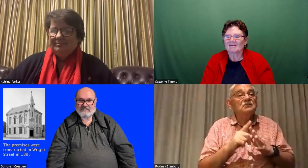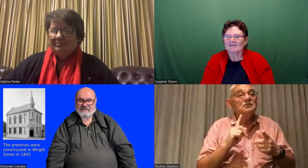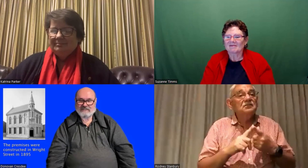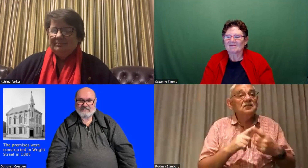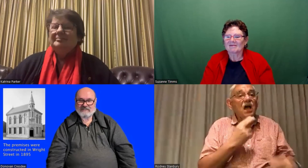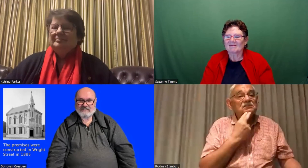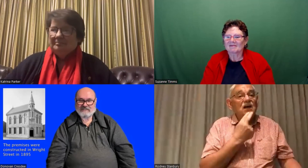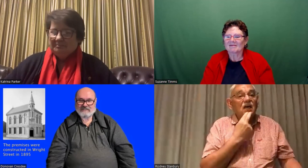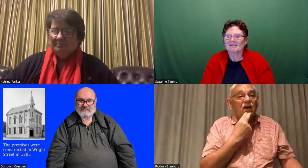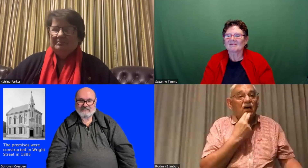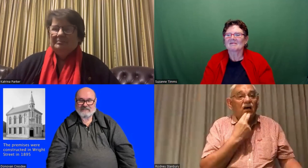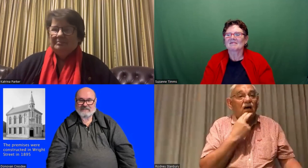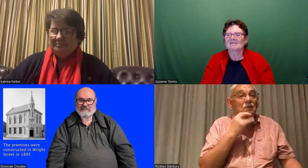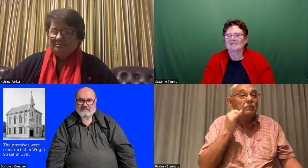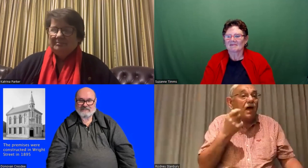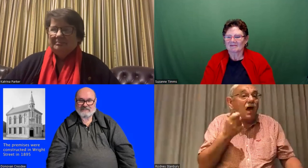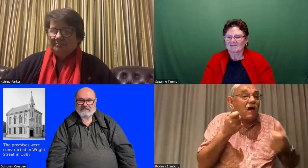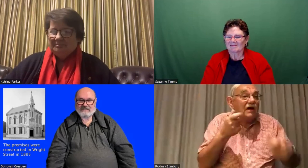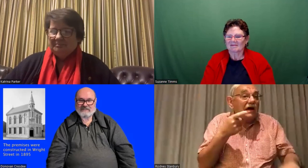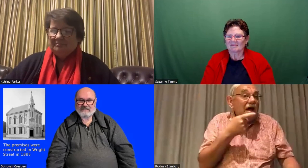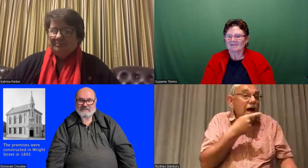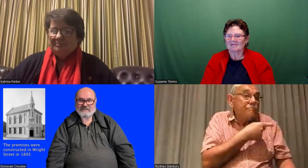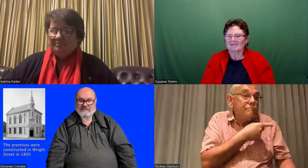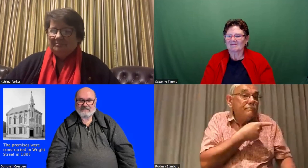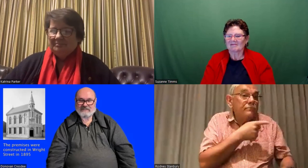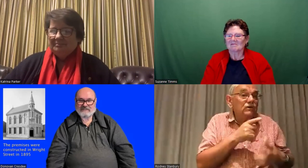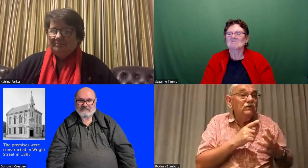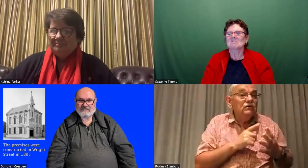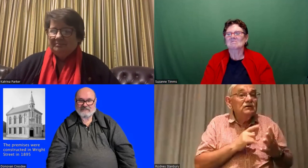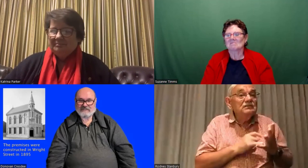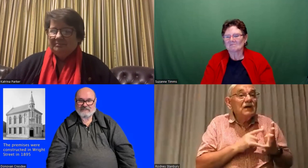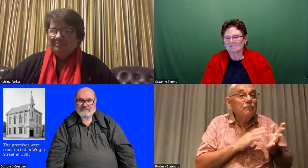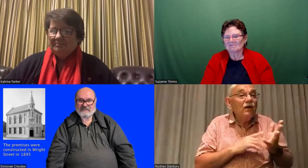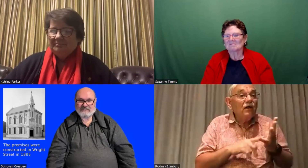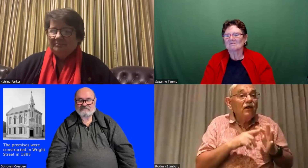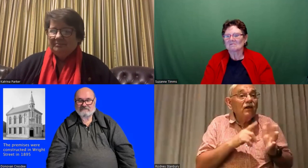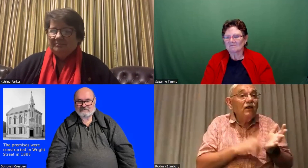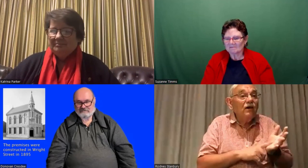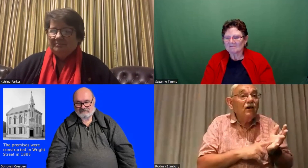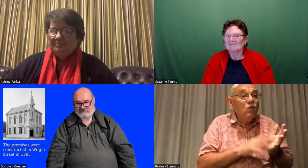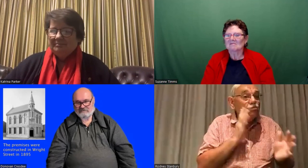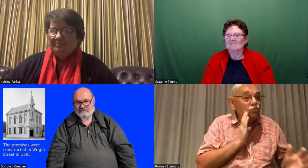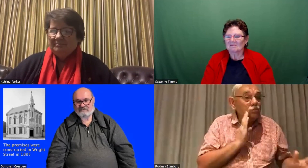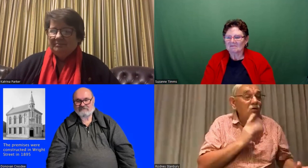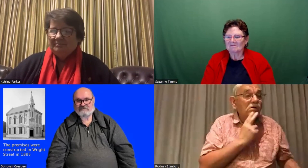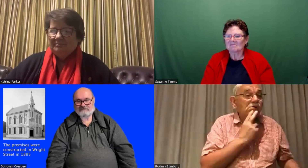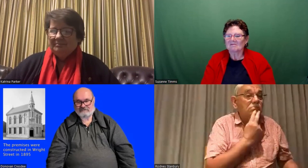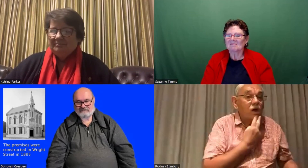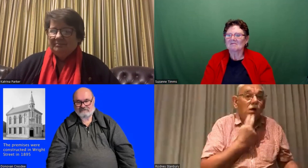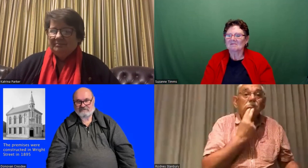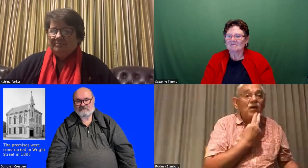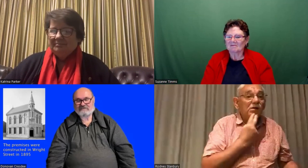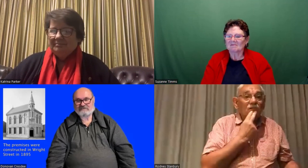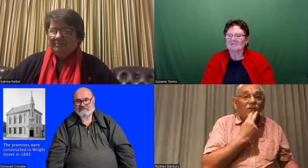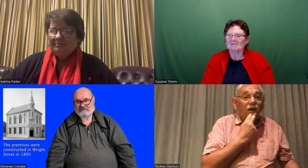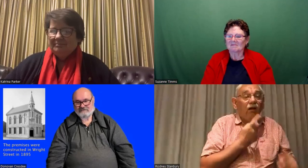as Adelaide. Maybe after him - after Samuel because his sign name was like